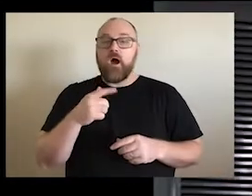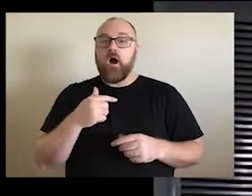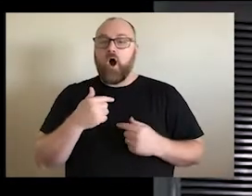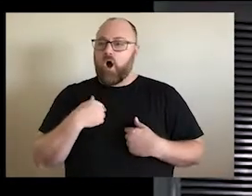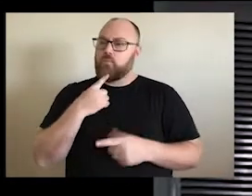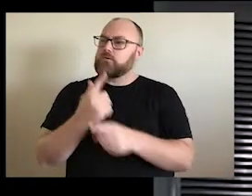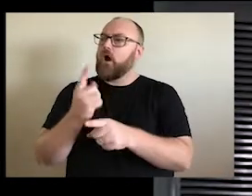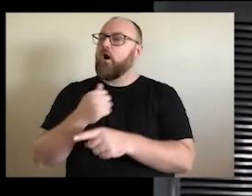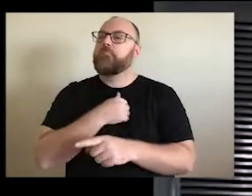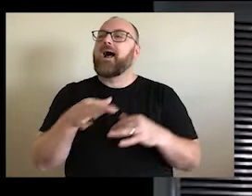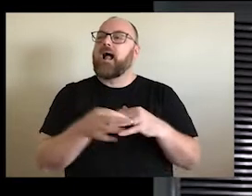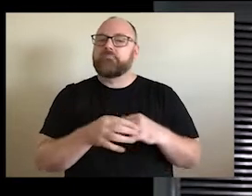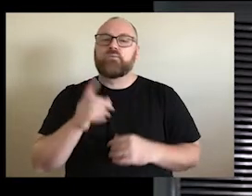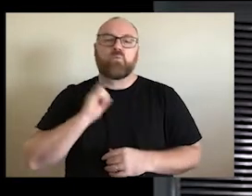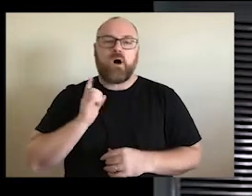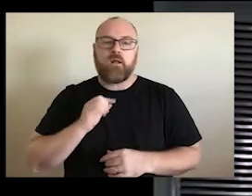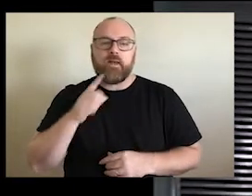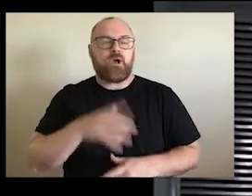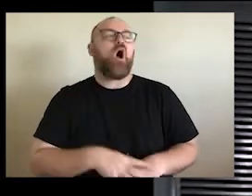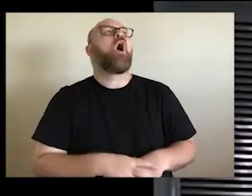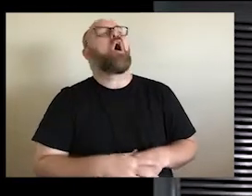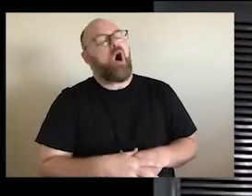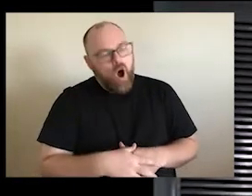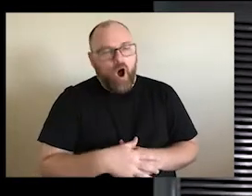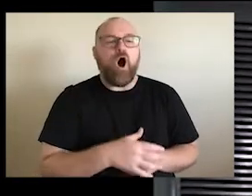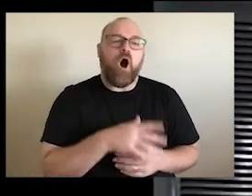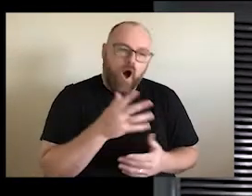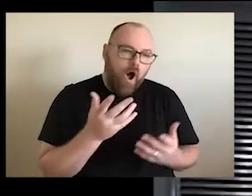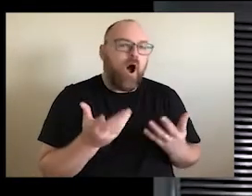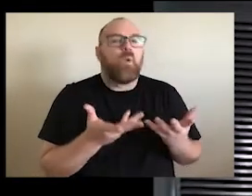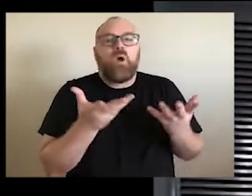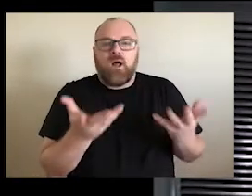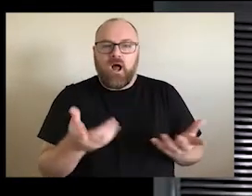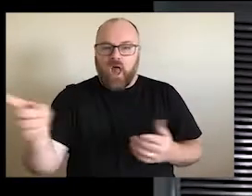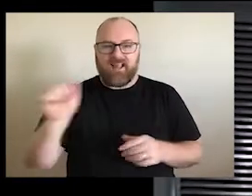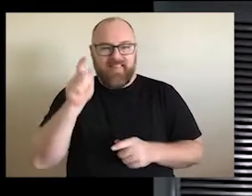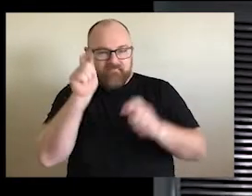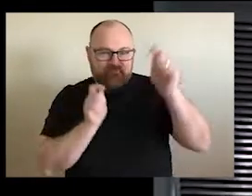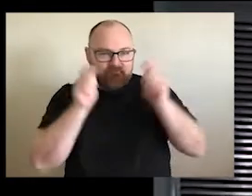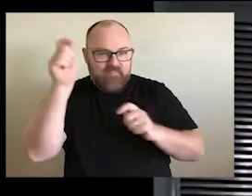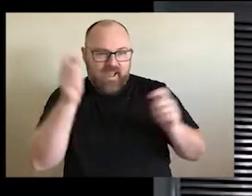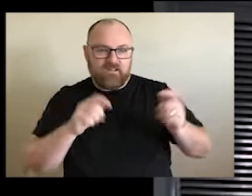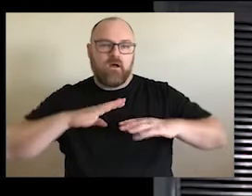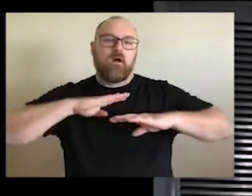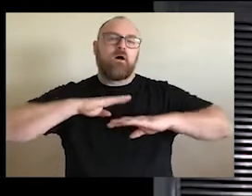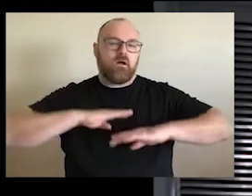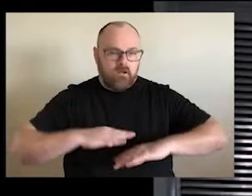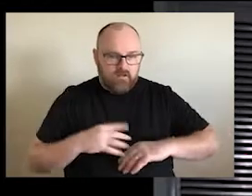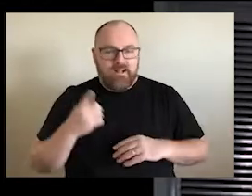When I mentioned my husband was a white man, the face expressions.